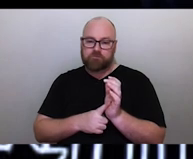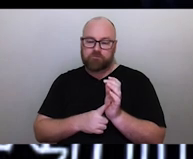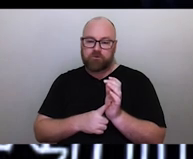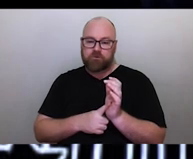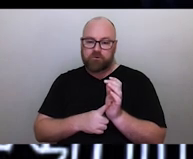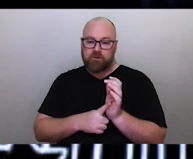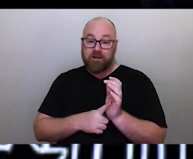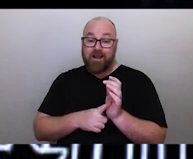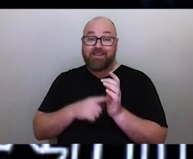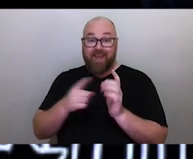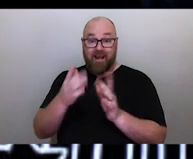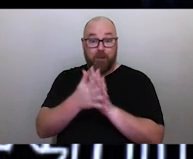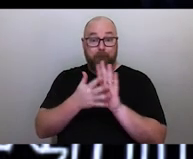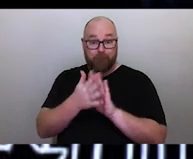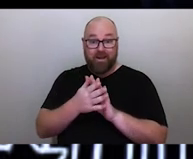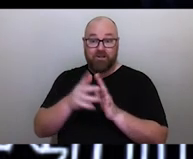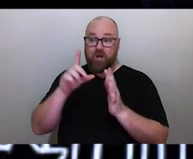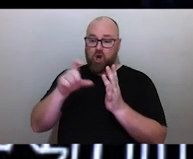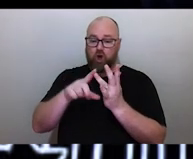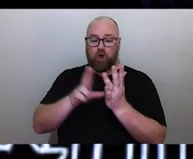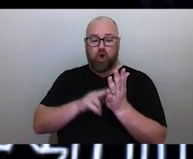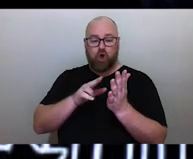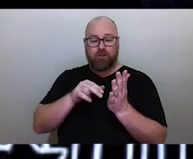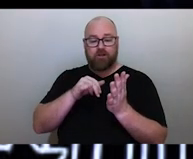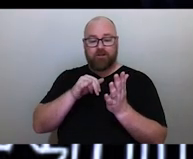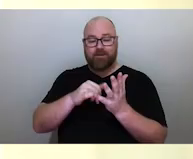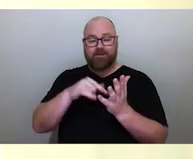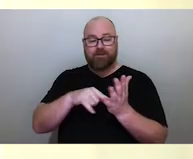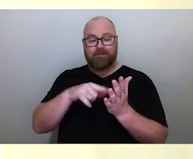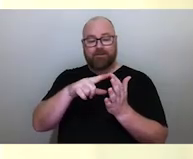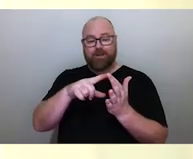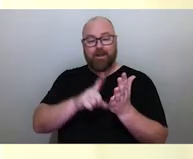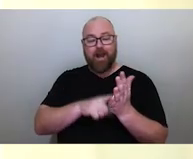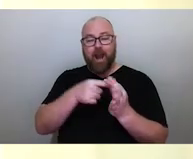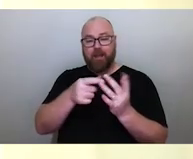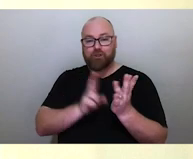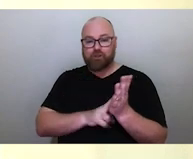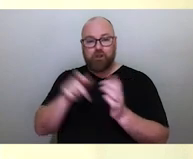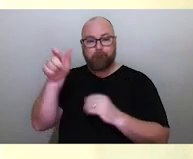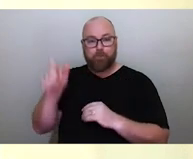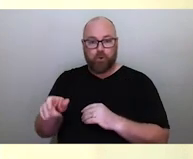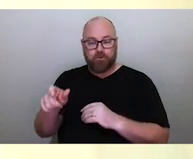to Constellation Person or Star Person. When they reach a certain age in their youth,